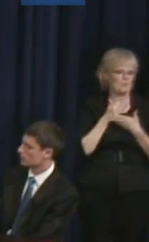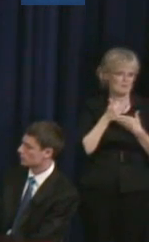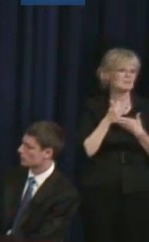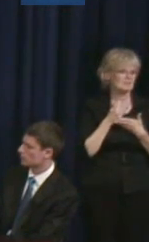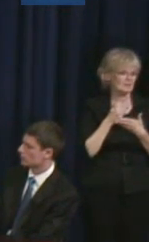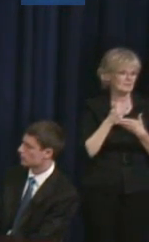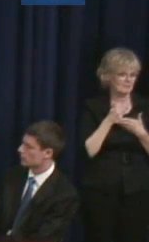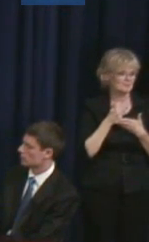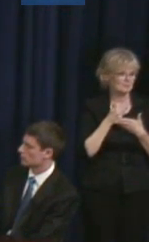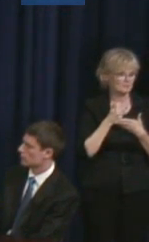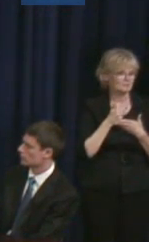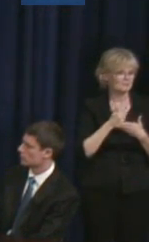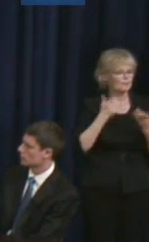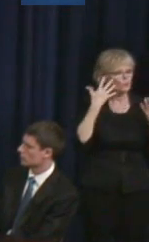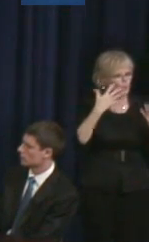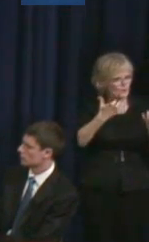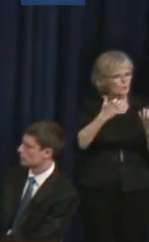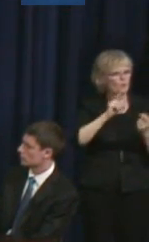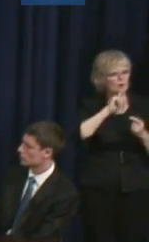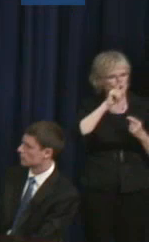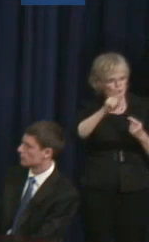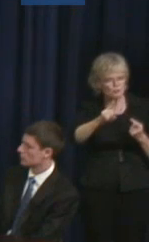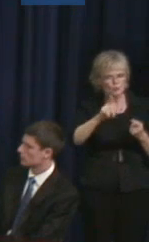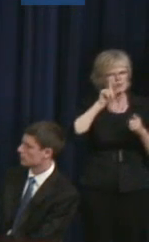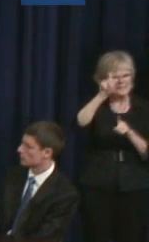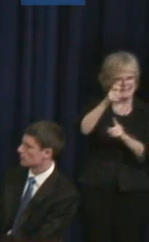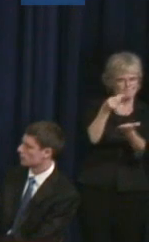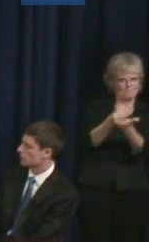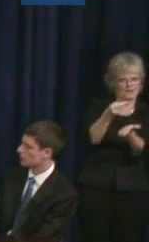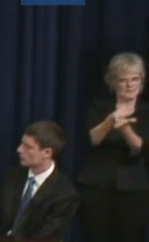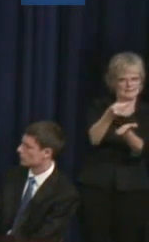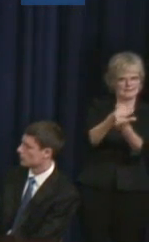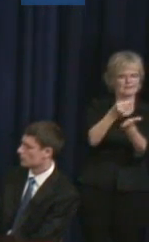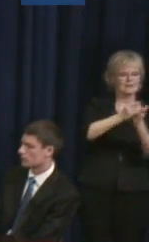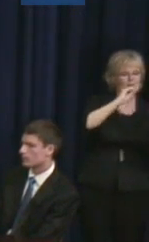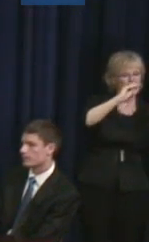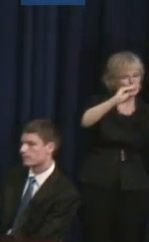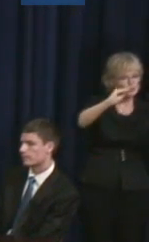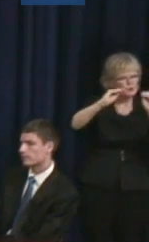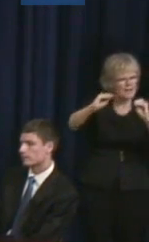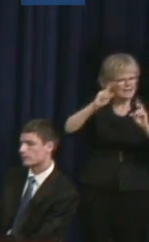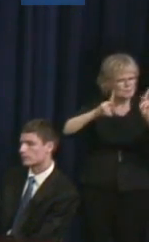growing new opportunities is funding. And so, educating others on why this is important and